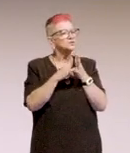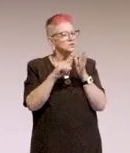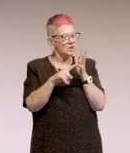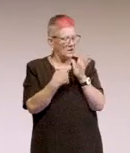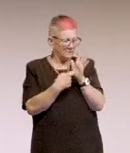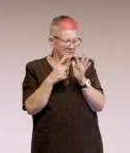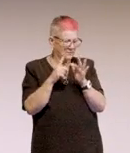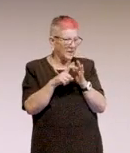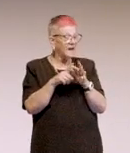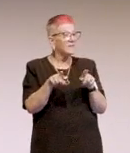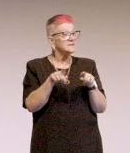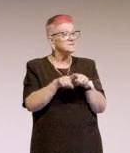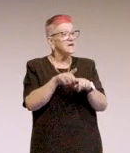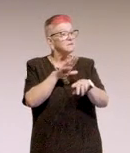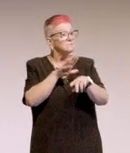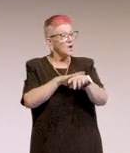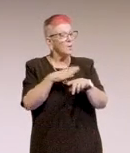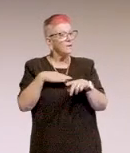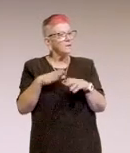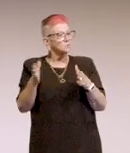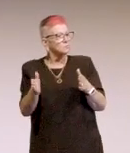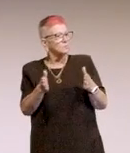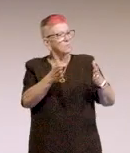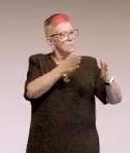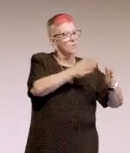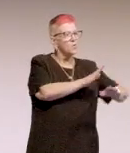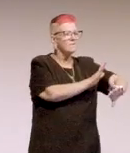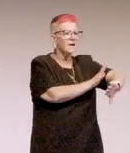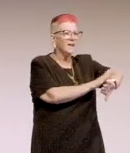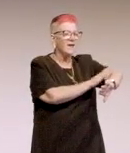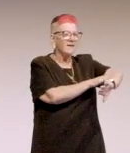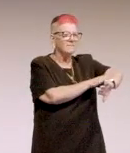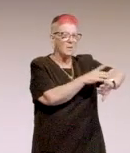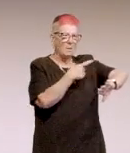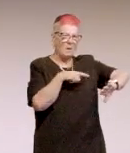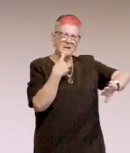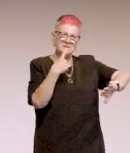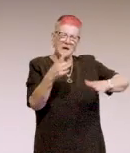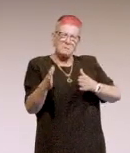And we need to shift left. And this is a term that has been around for a long time,